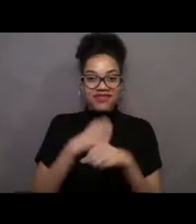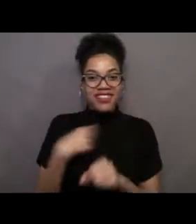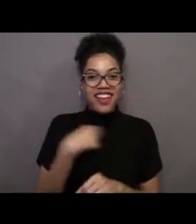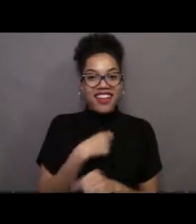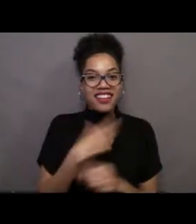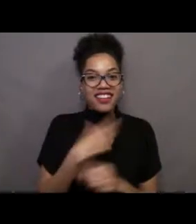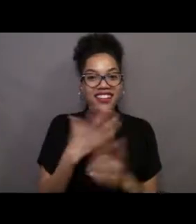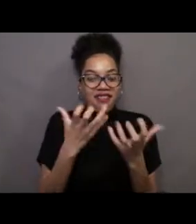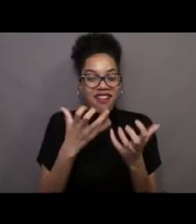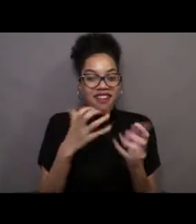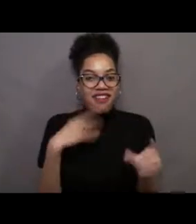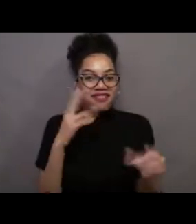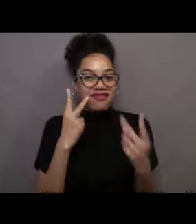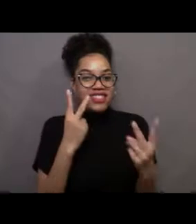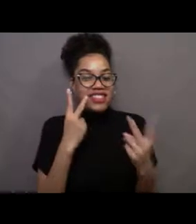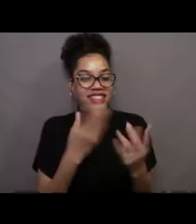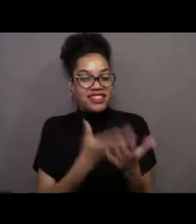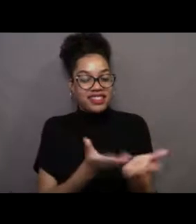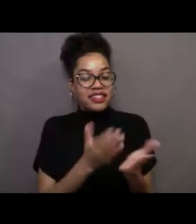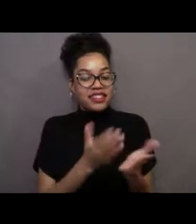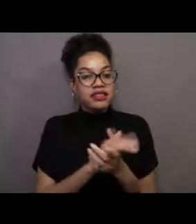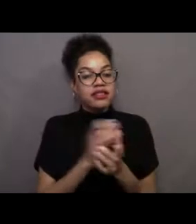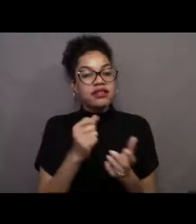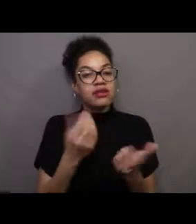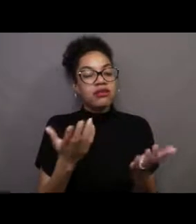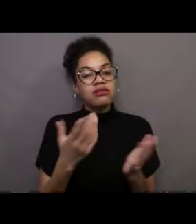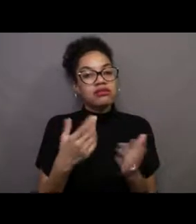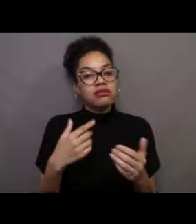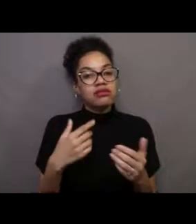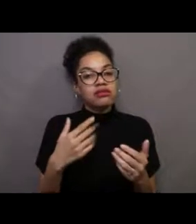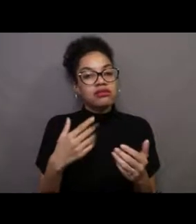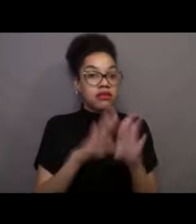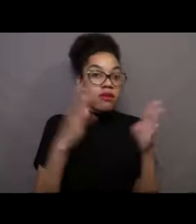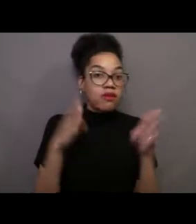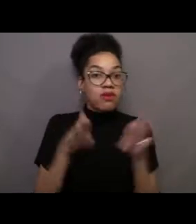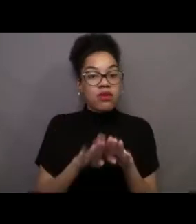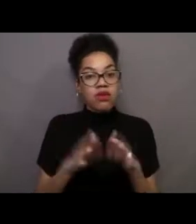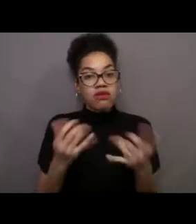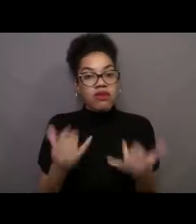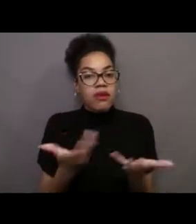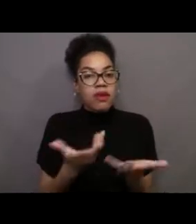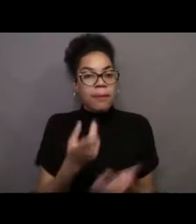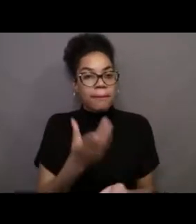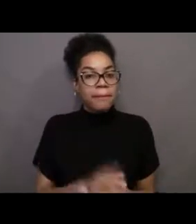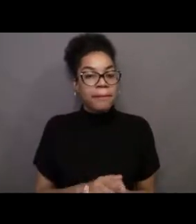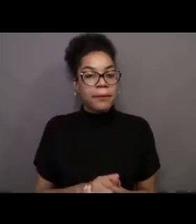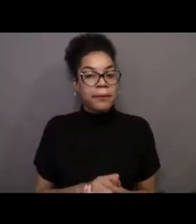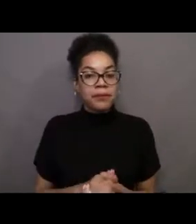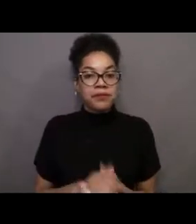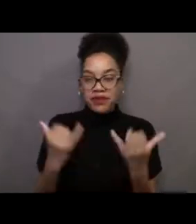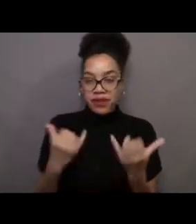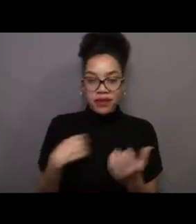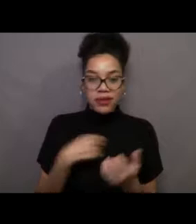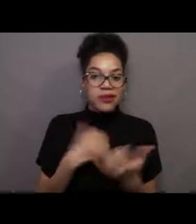So what is the status of the Exploration Center right now? So we are currently closed,